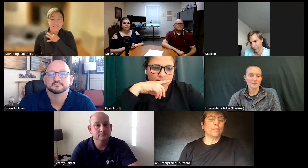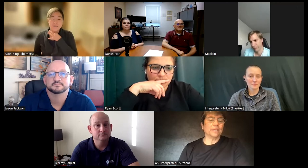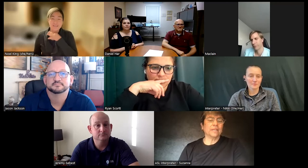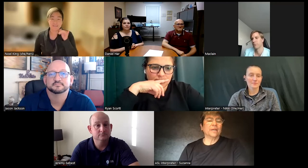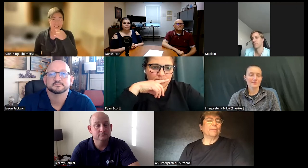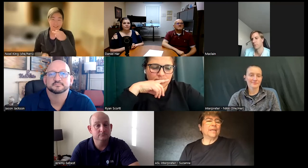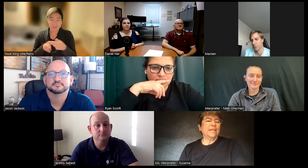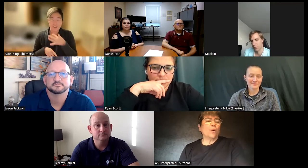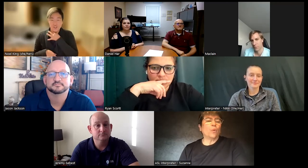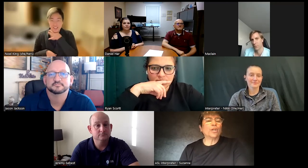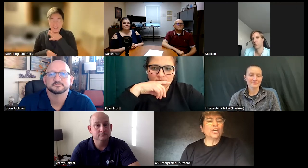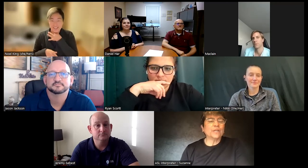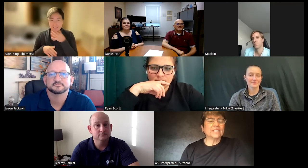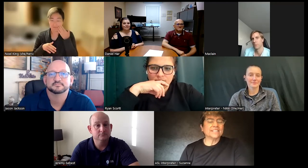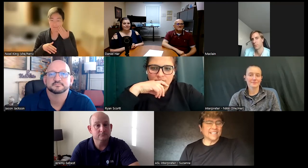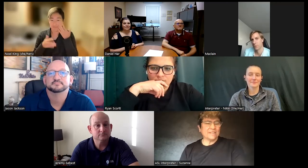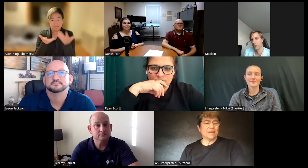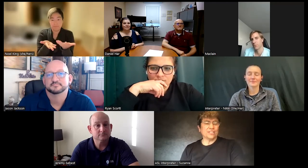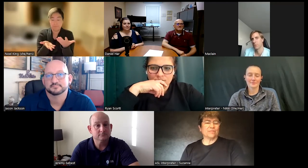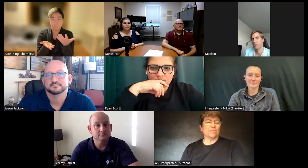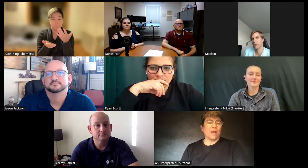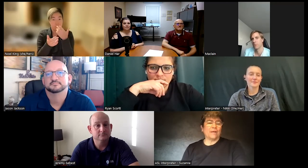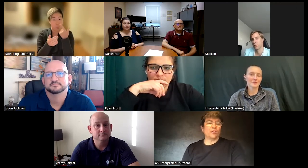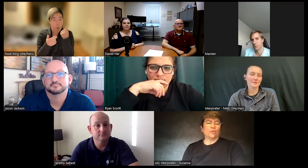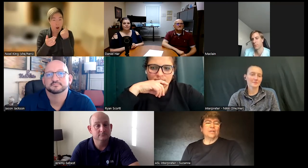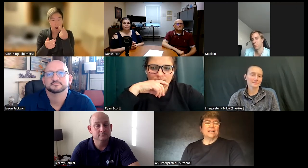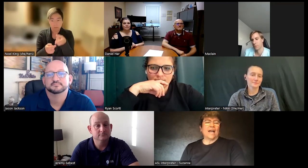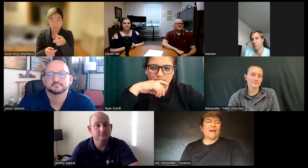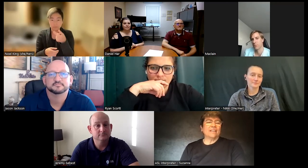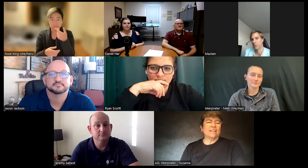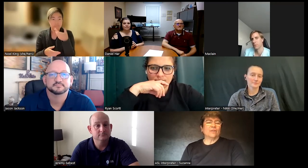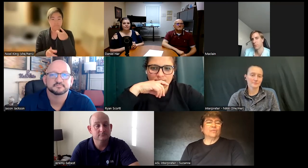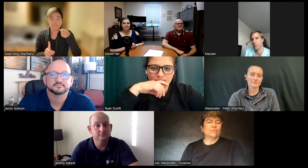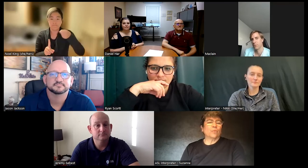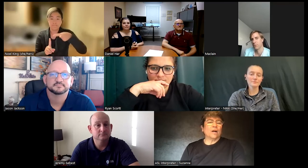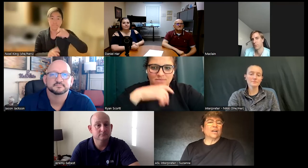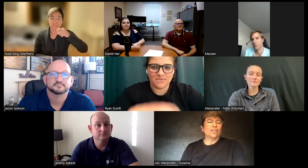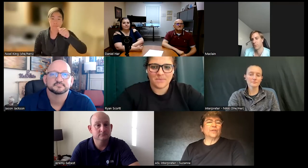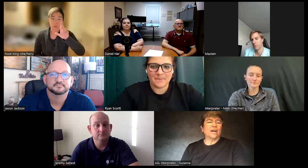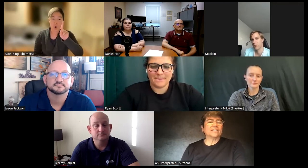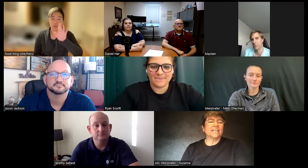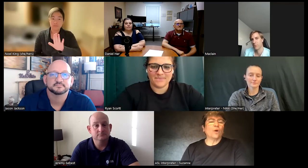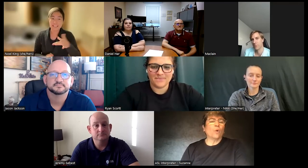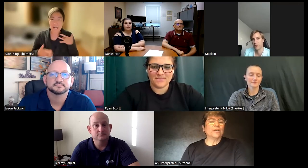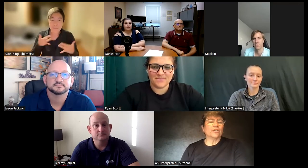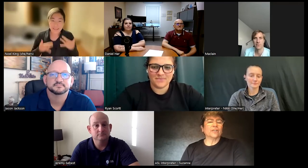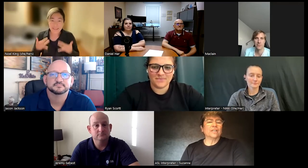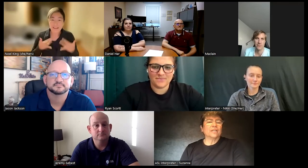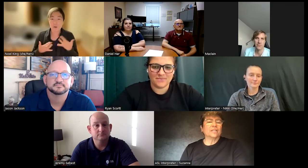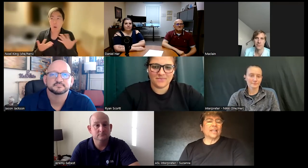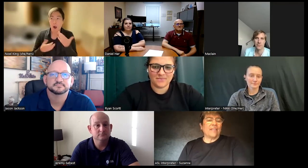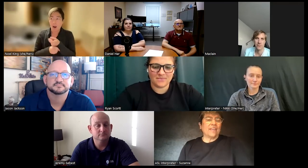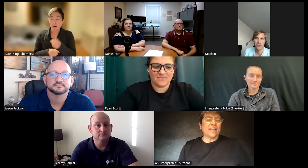open be curious as he mentioned you know having a curiosity a wonder and then